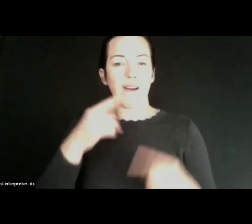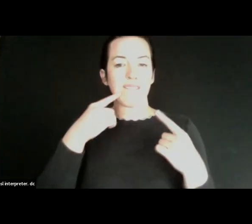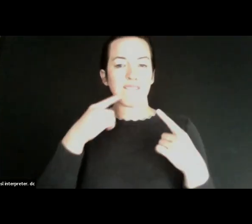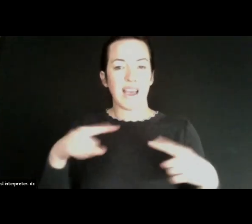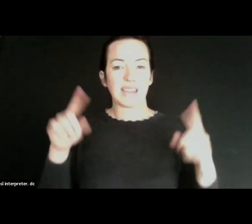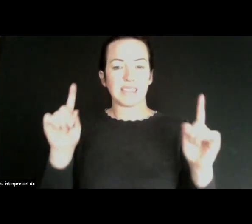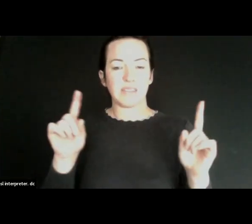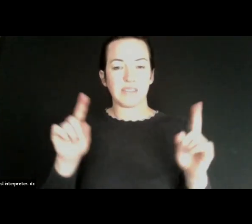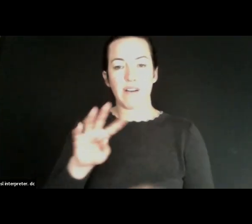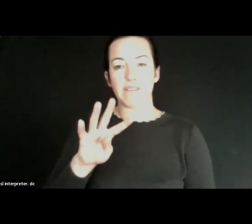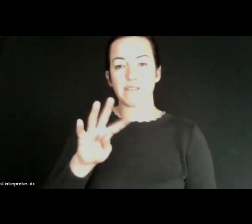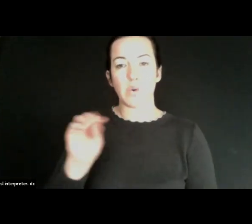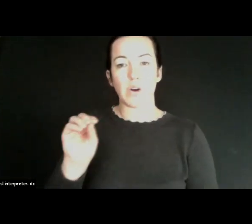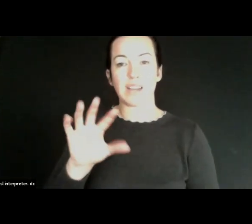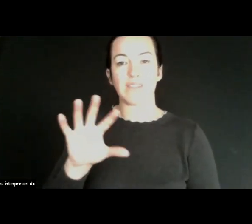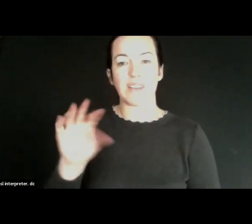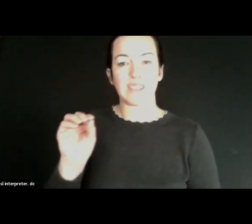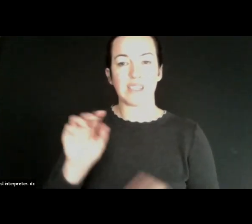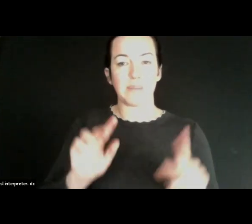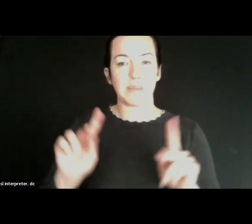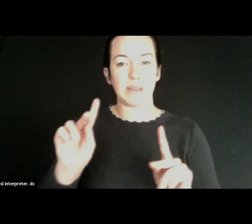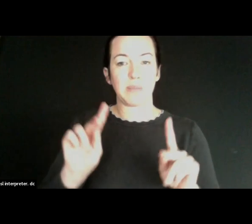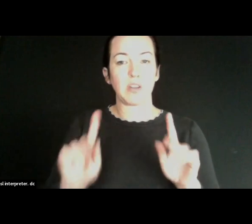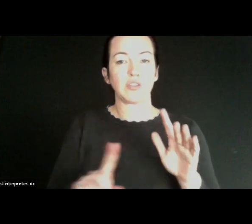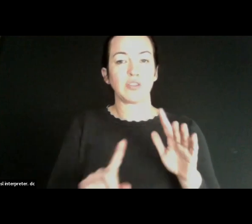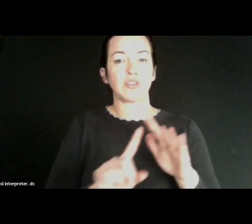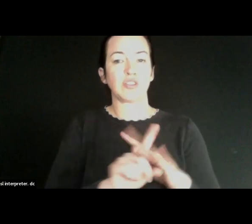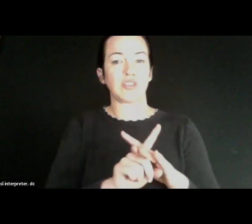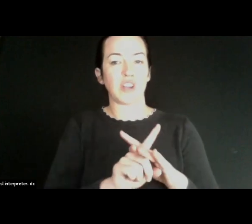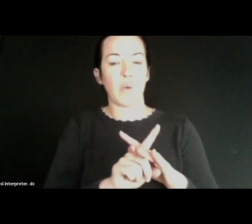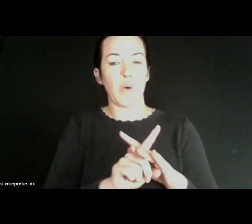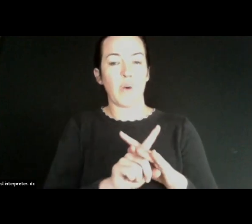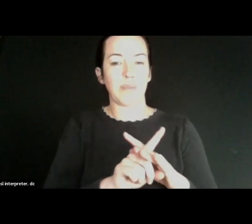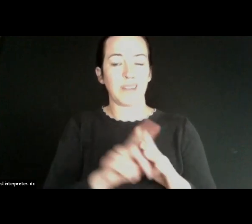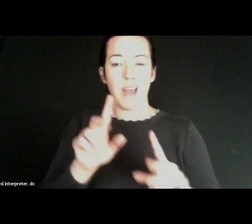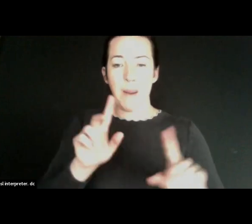40. 50 people turn up on each occasion with their devices, get that personal support and get their